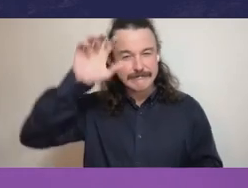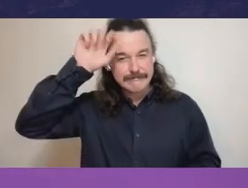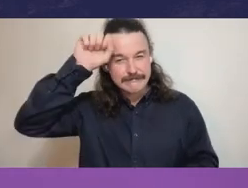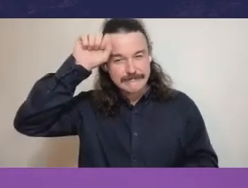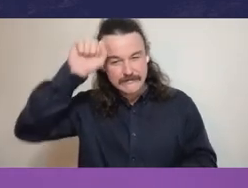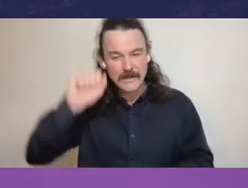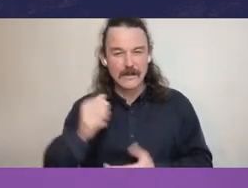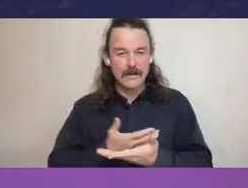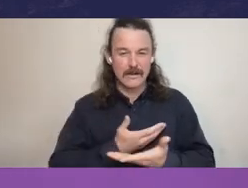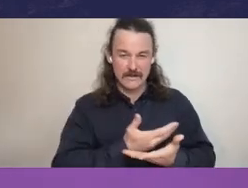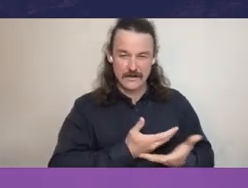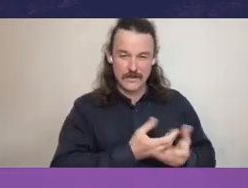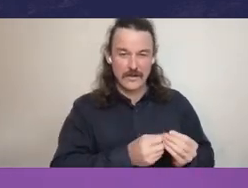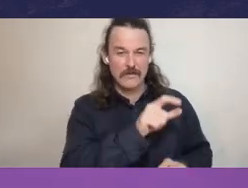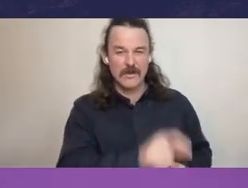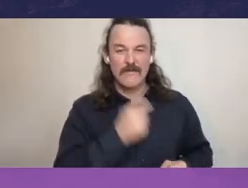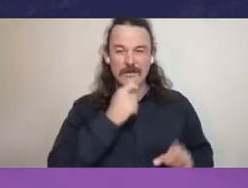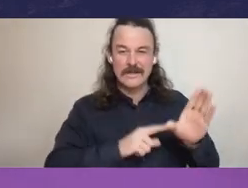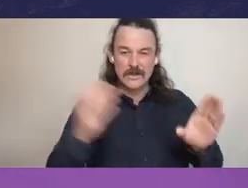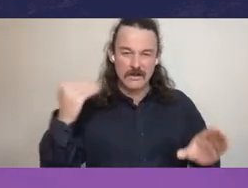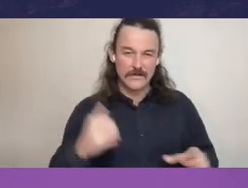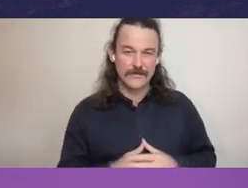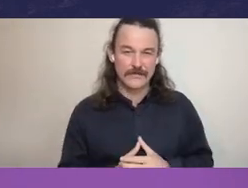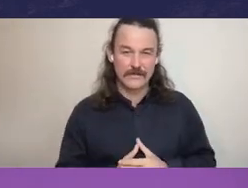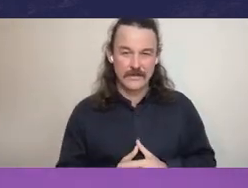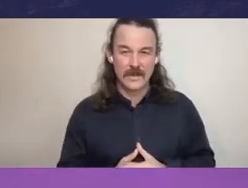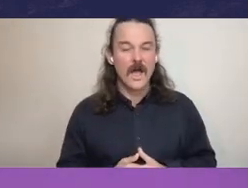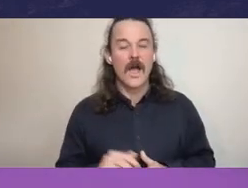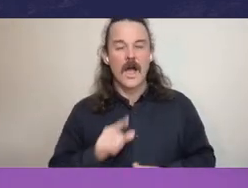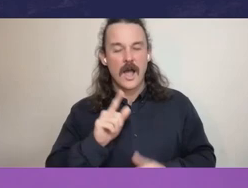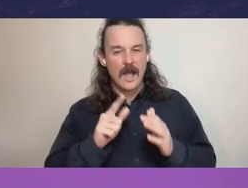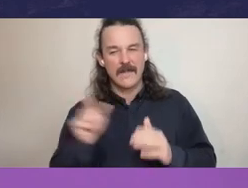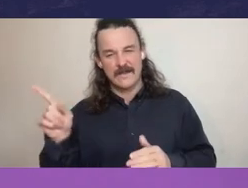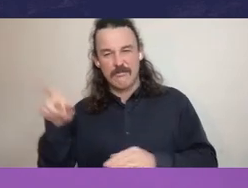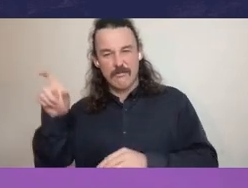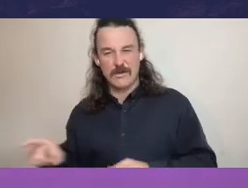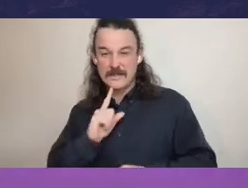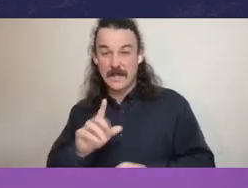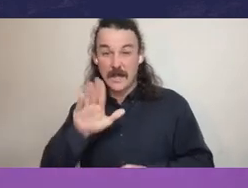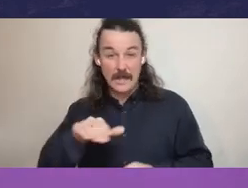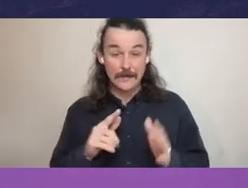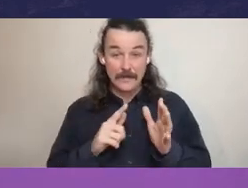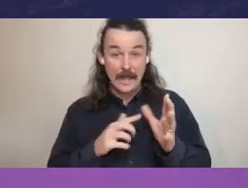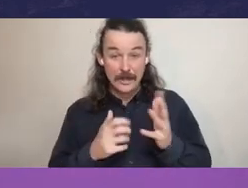Andrew, you've got it wrong. You know, when people say they don't trust the government, they’re talking about the government in power, they're not talking about the public sector.